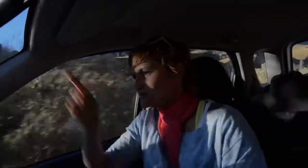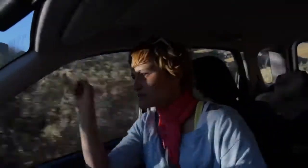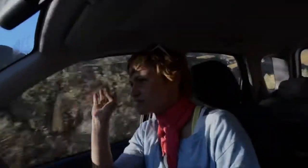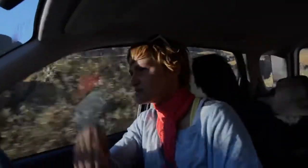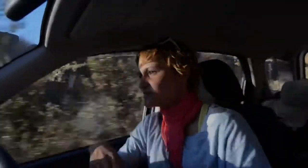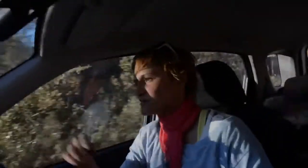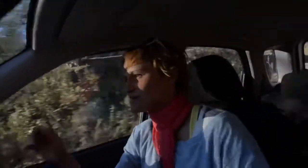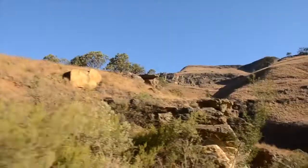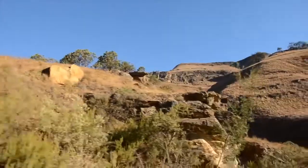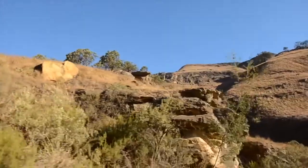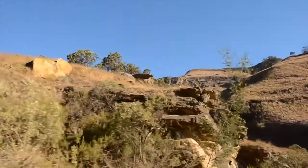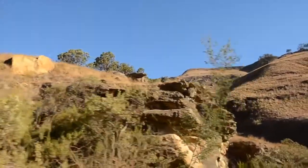be impossible to do this drive.